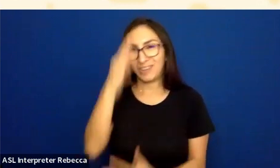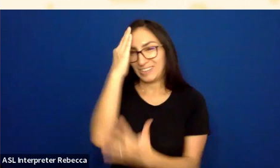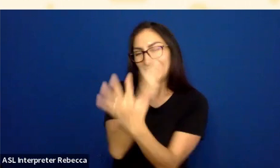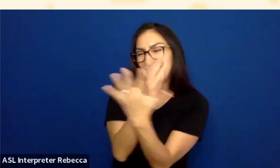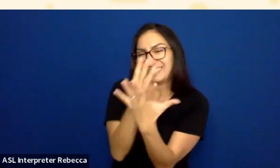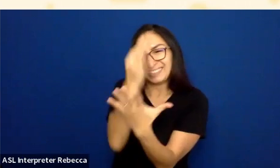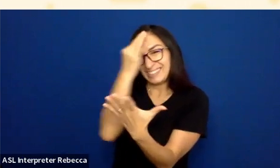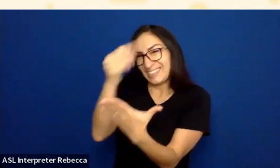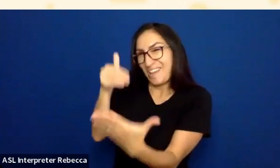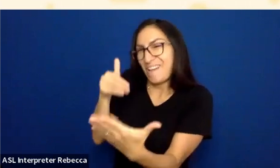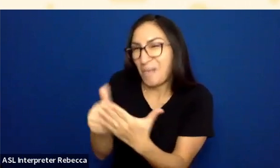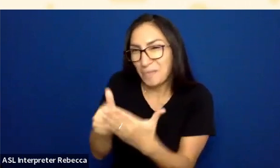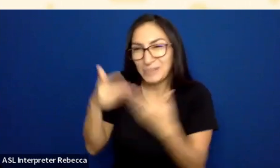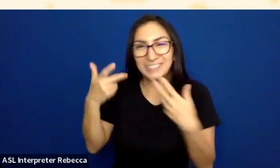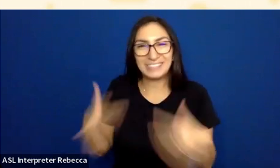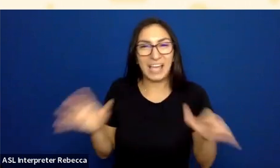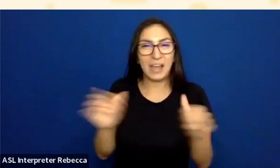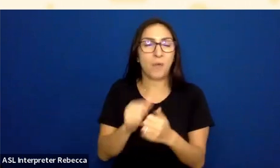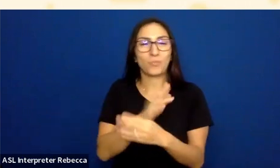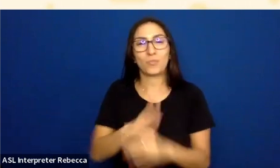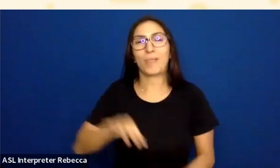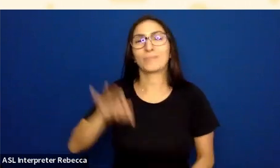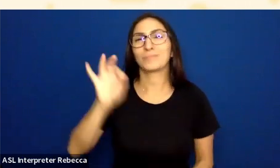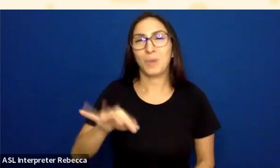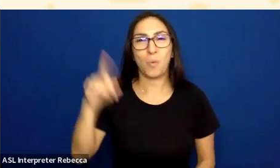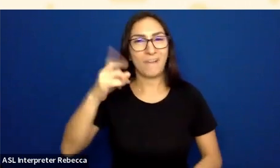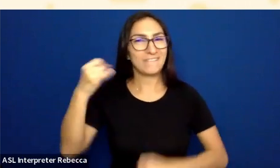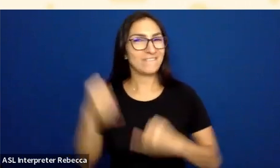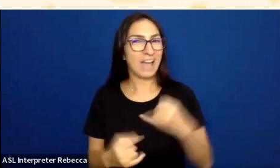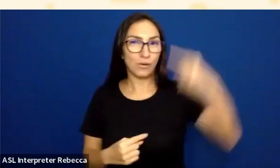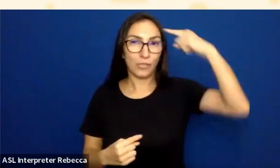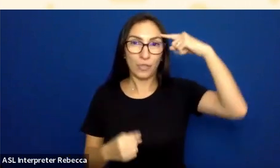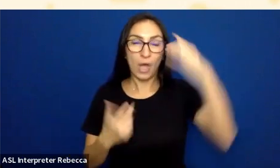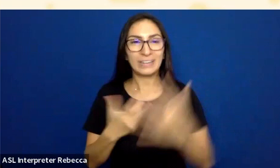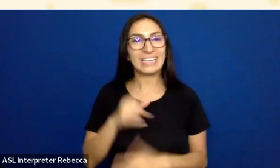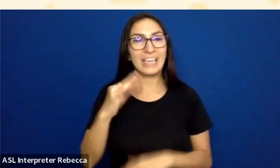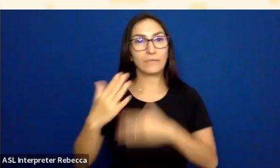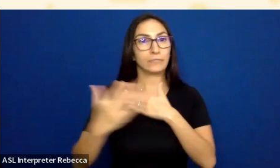Just going to wrap it up with one final thing, and that is an error message. So what if I add an error message?